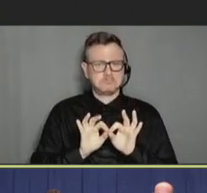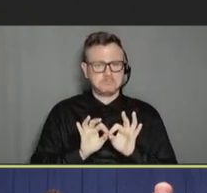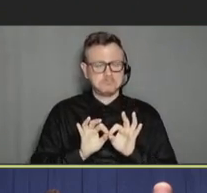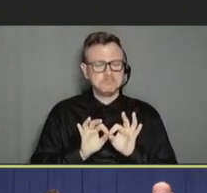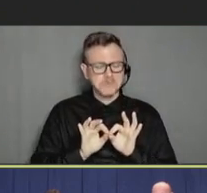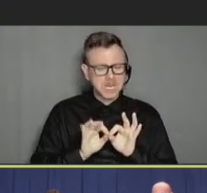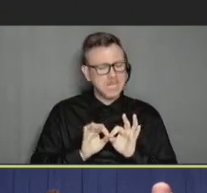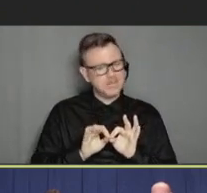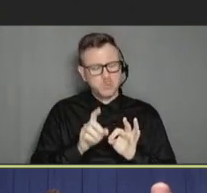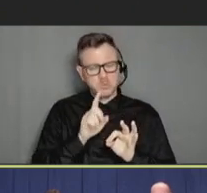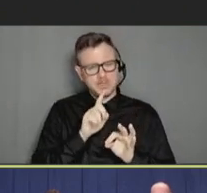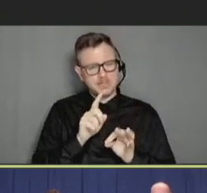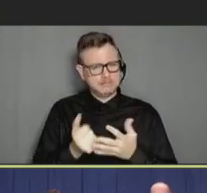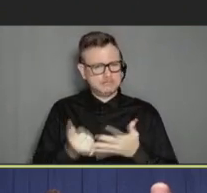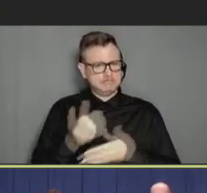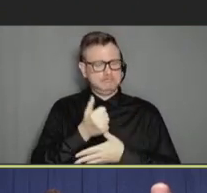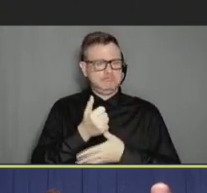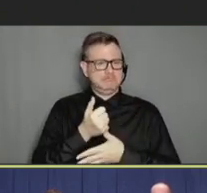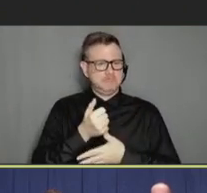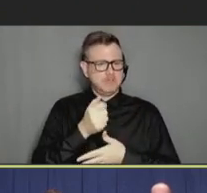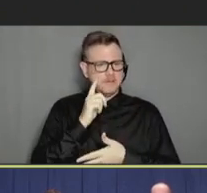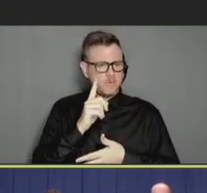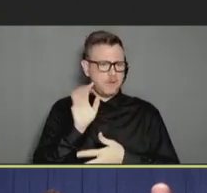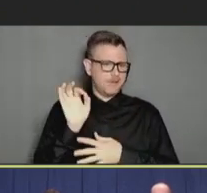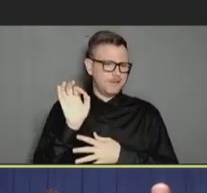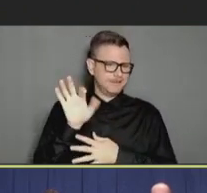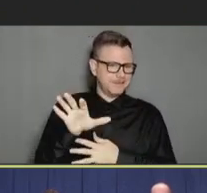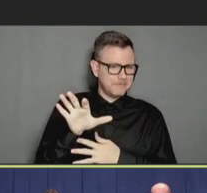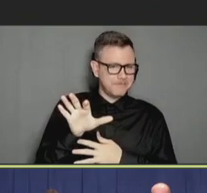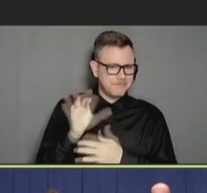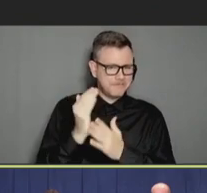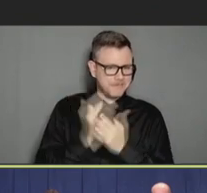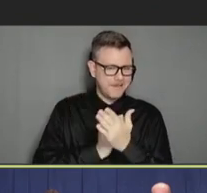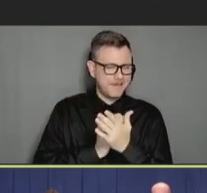one of the biggest things, I think might be helpful with the tip guide. And I'm not sure